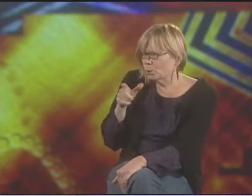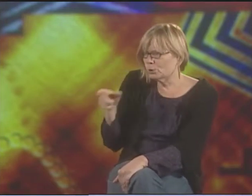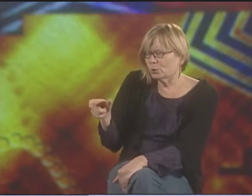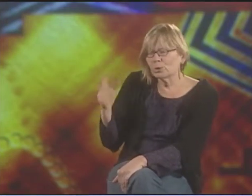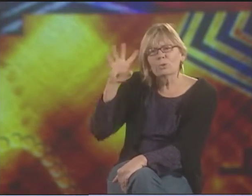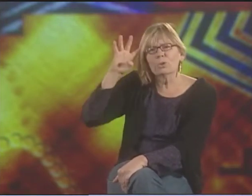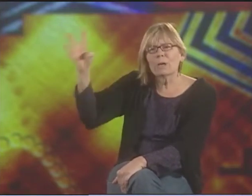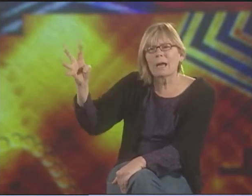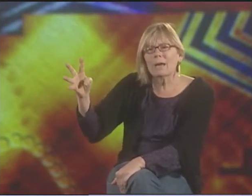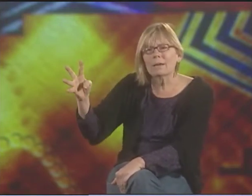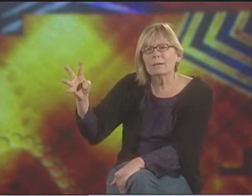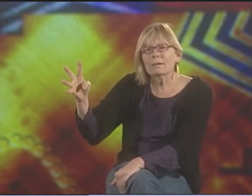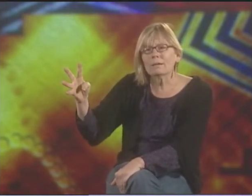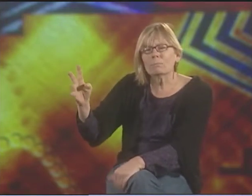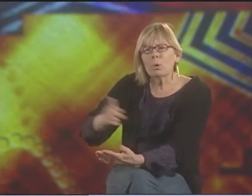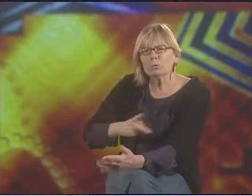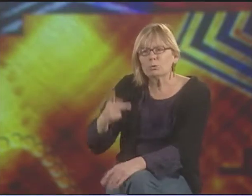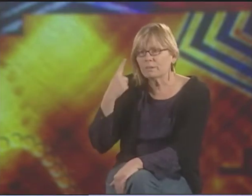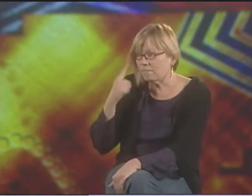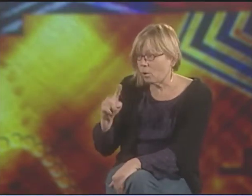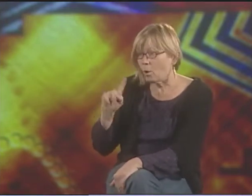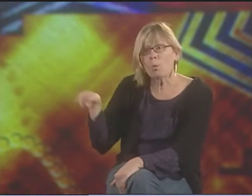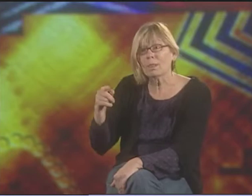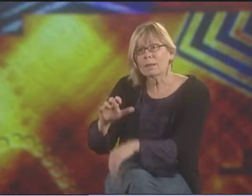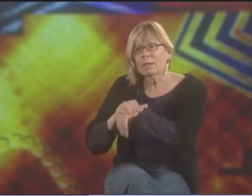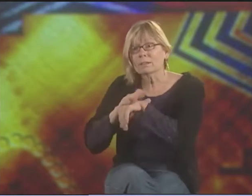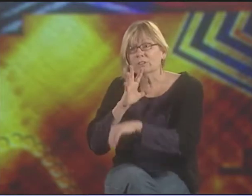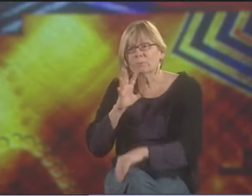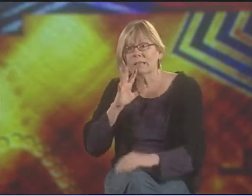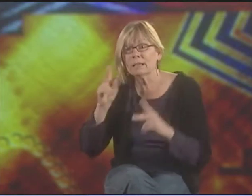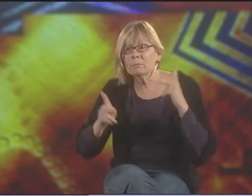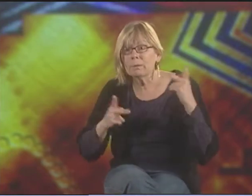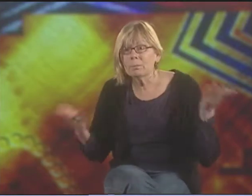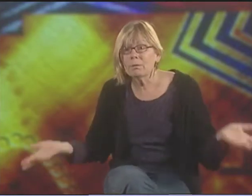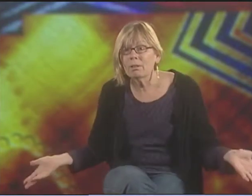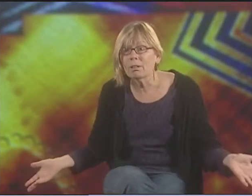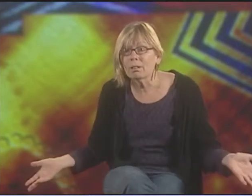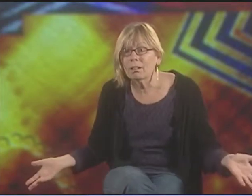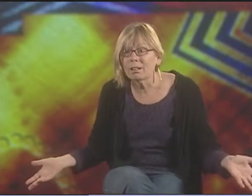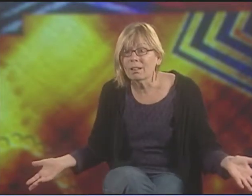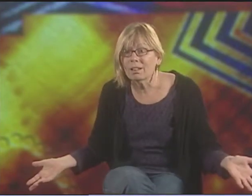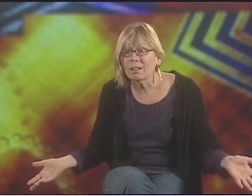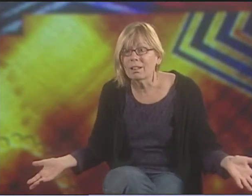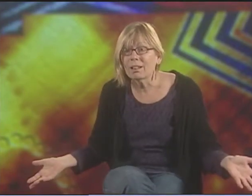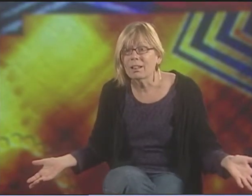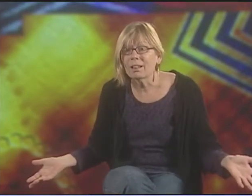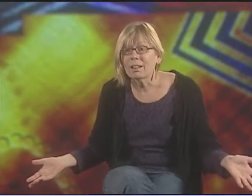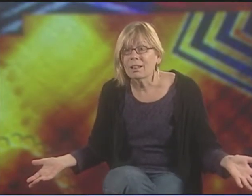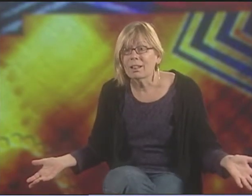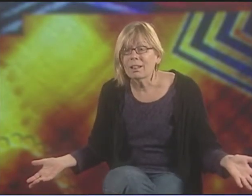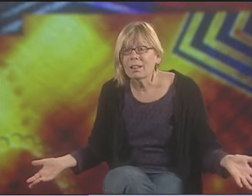I MEAN, GINSBURG, IF YOU ASKED HIM, WHO DID YOU CREATE YOUR POETRY FOR? ONLY FOR PEOPLE WHO SPEAK ENGLISH?